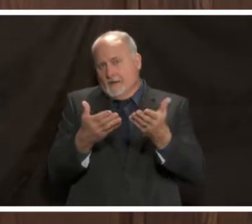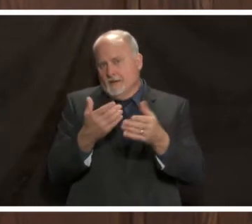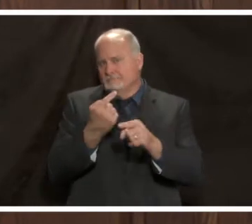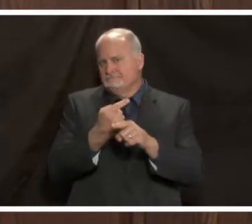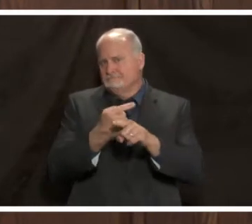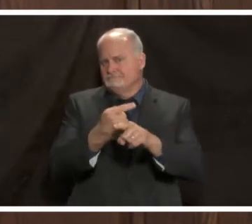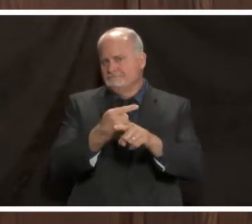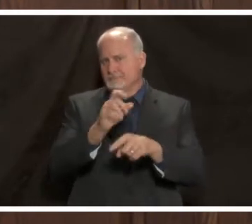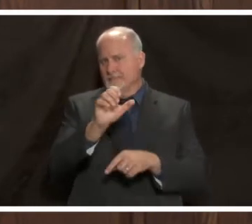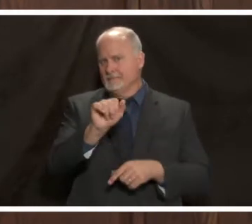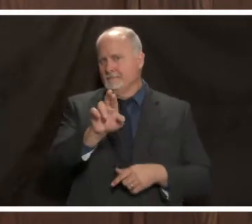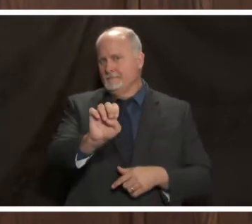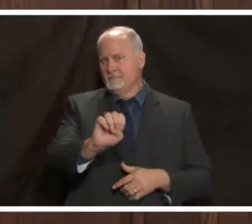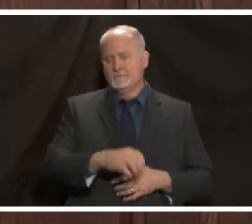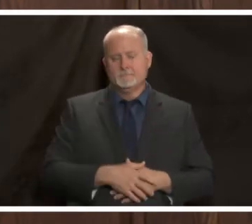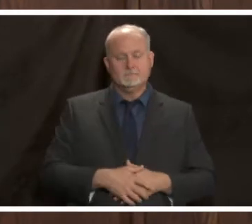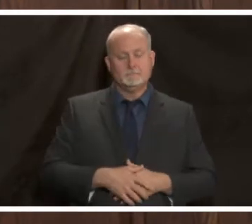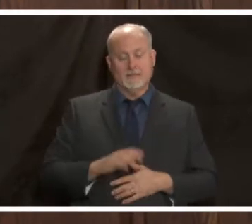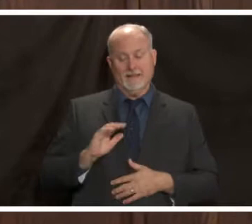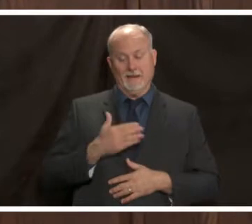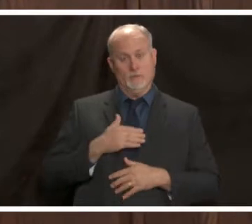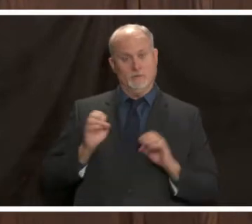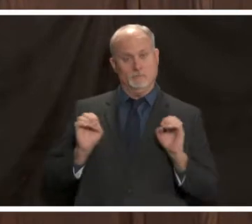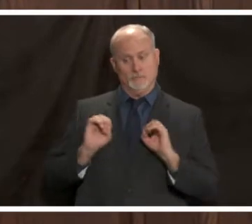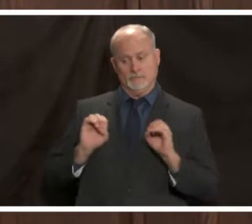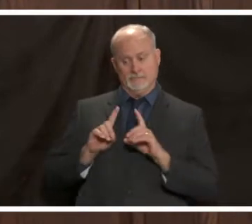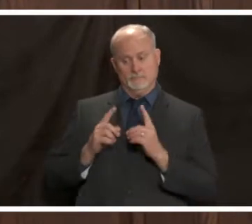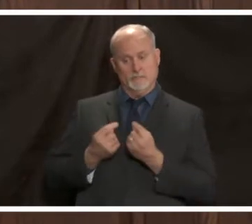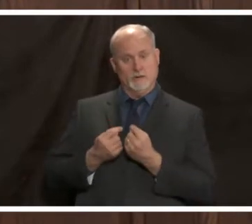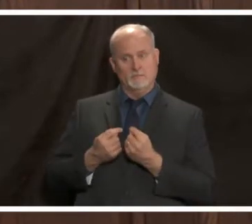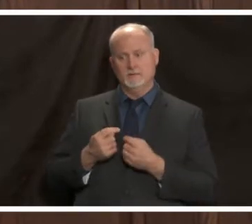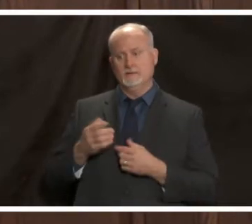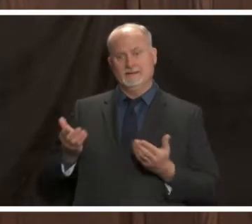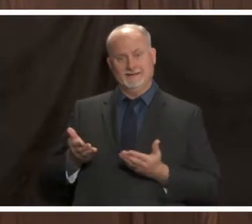the uab emergency departments at the main campus at highlands and at gardendale